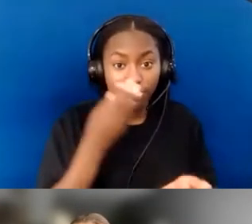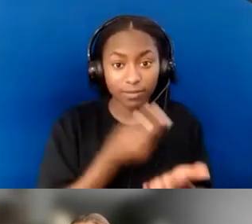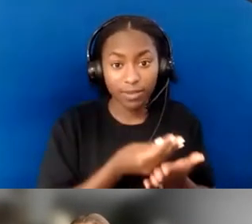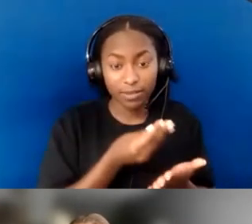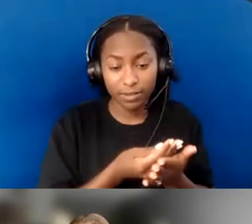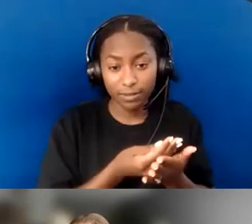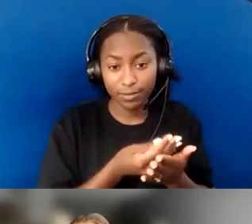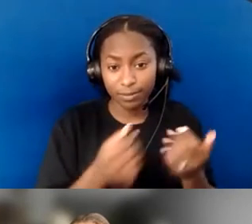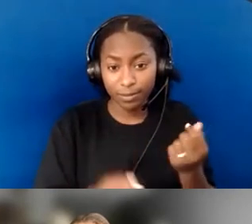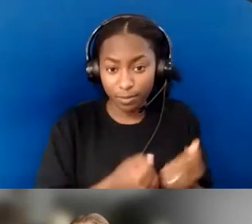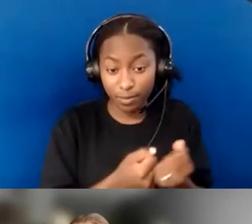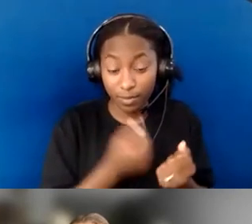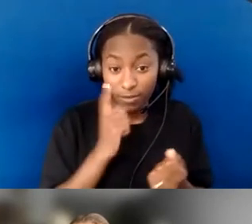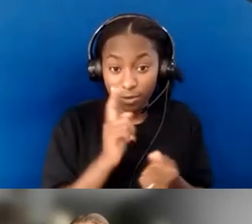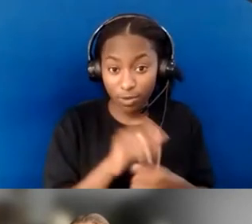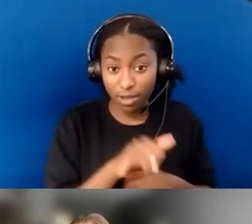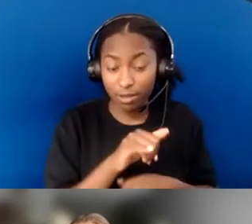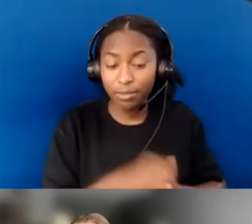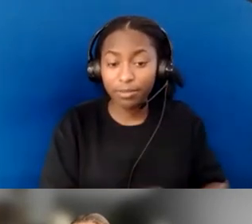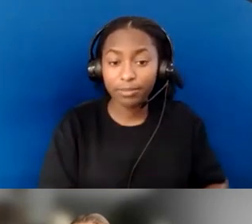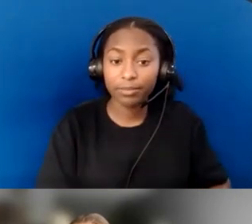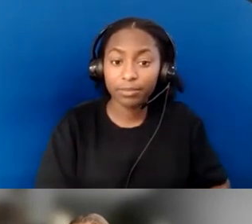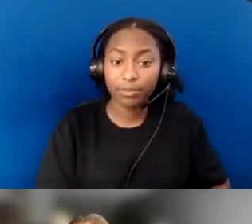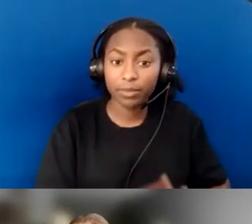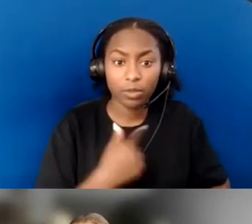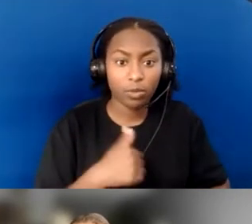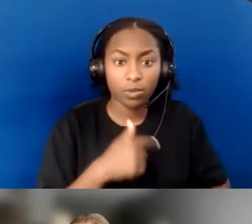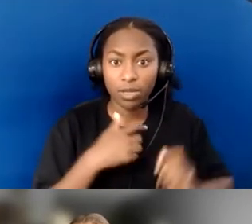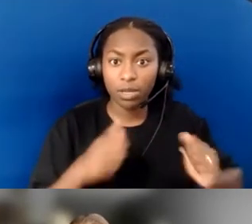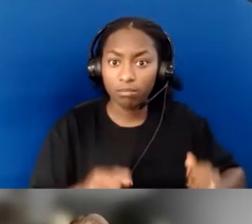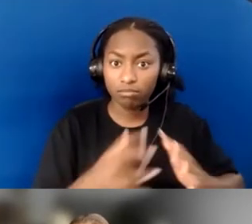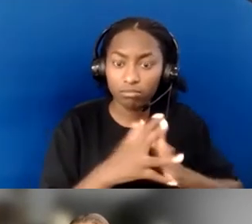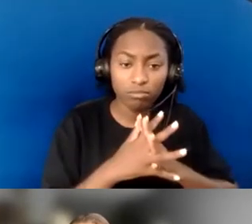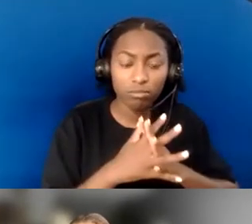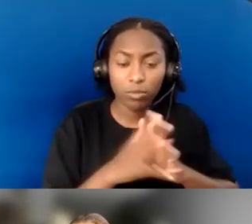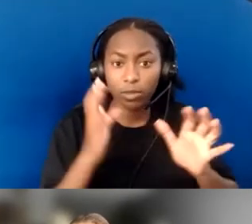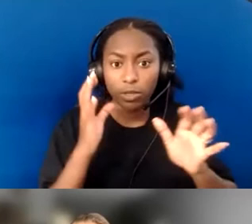It's launched… We started out thinking we were looking for a house for four persons,